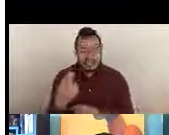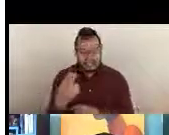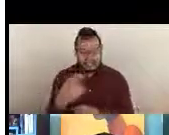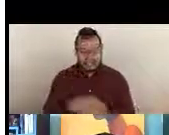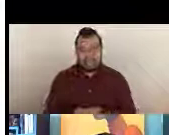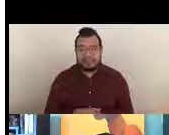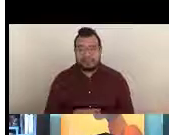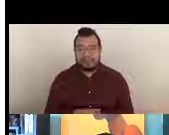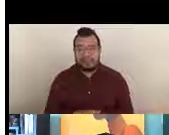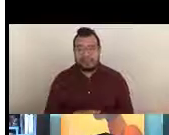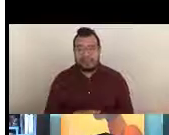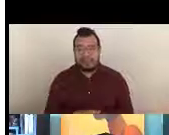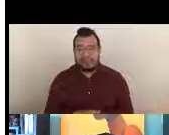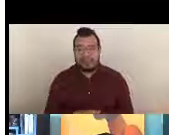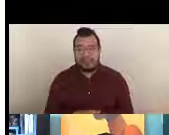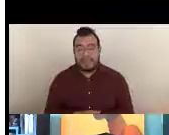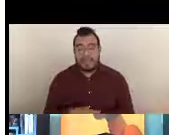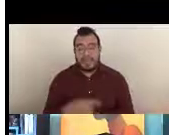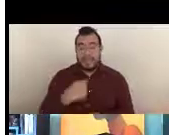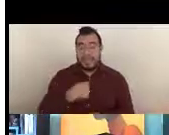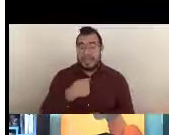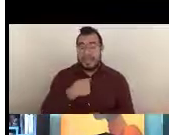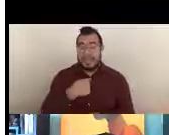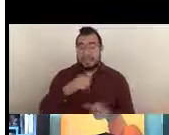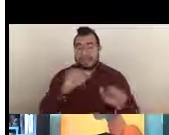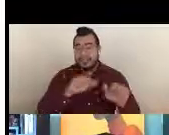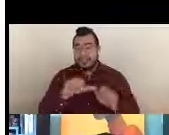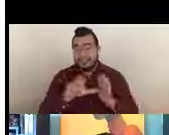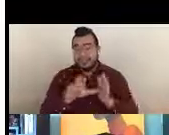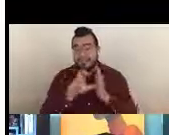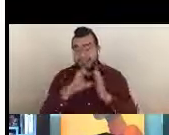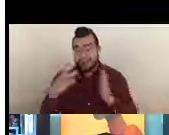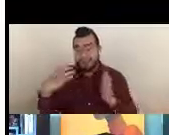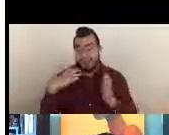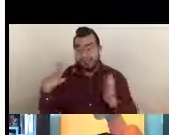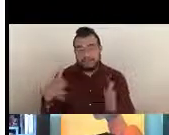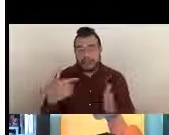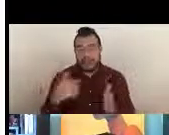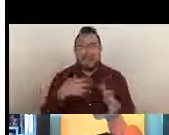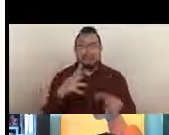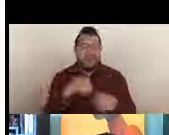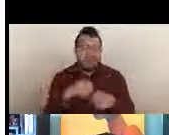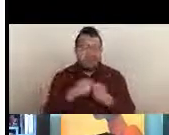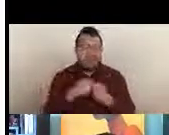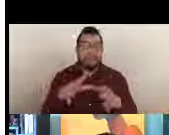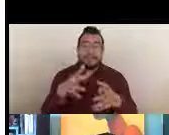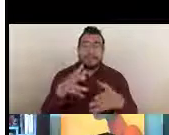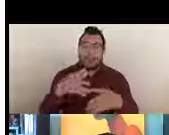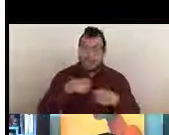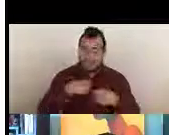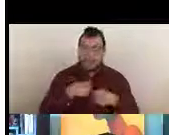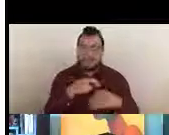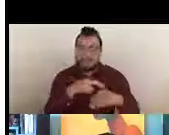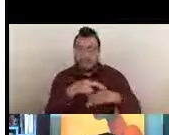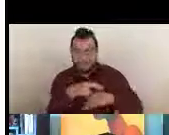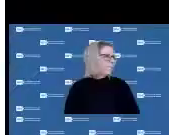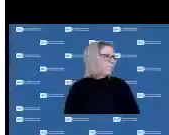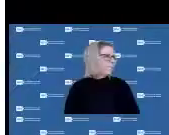As a Scientific Review Officer, I am involved with the receive and refer application component as well as the review application process.